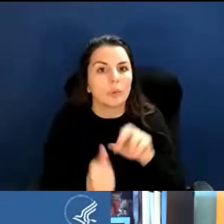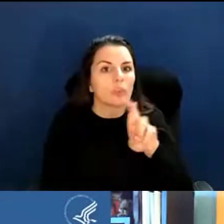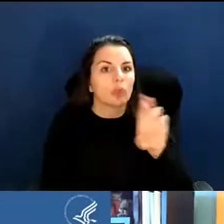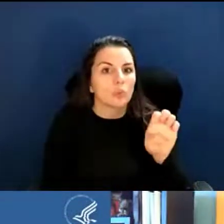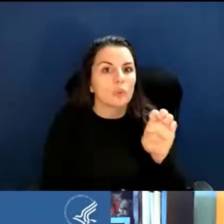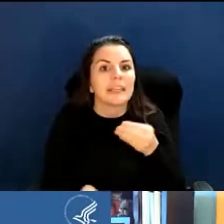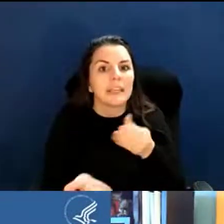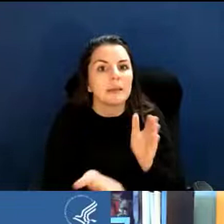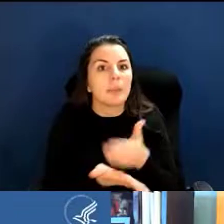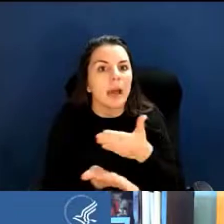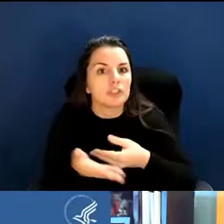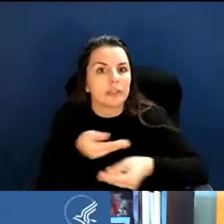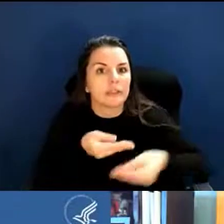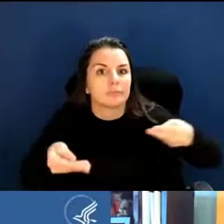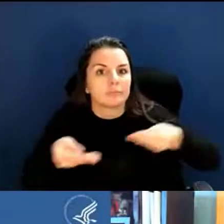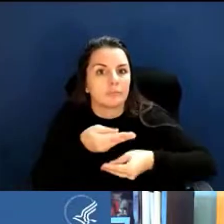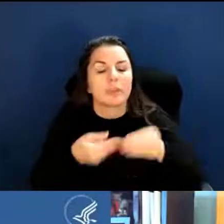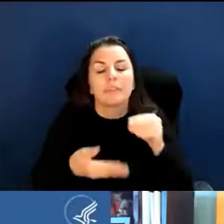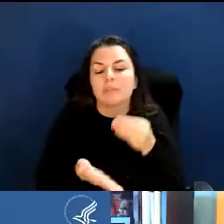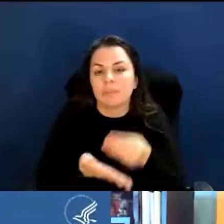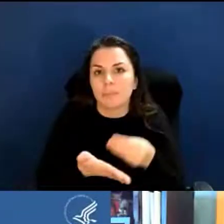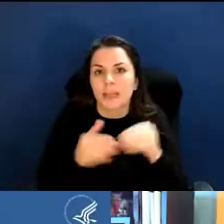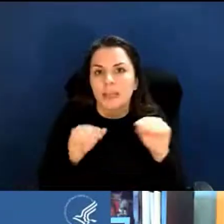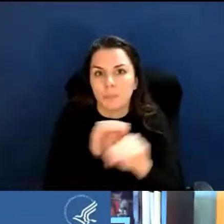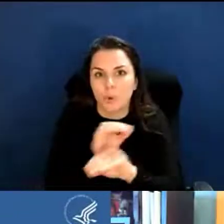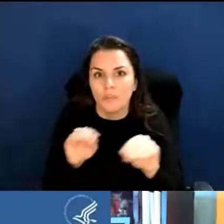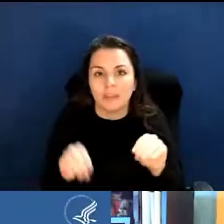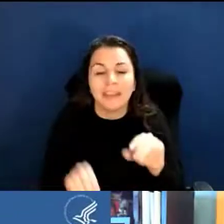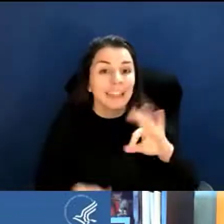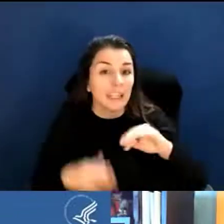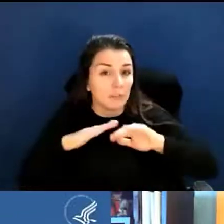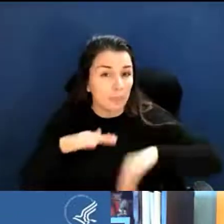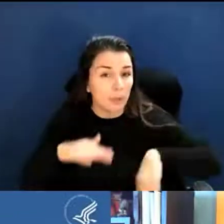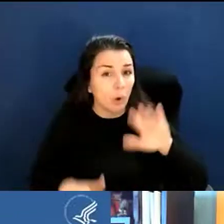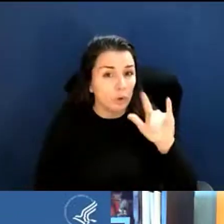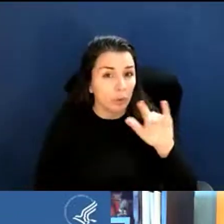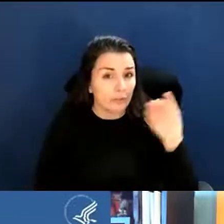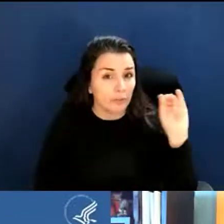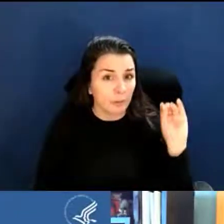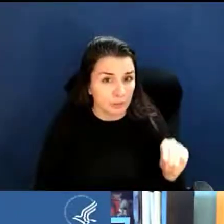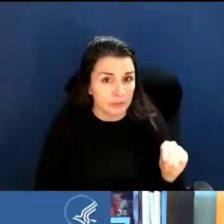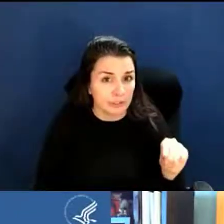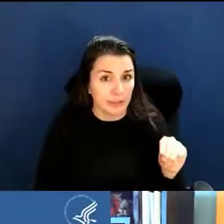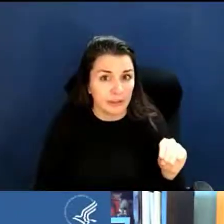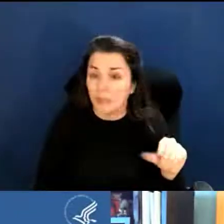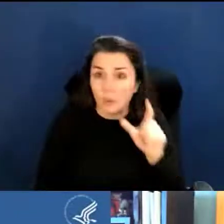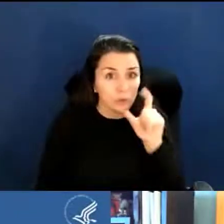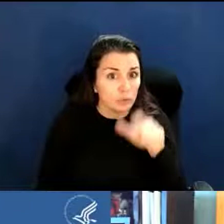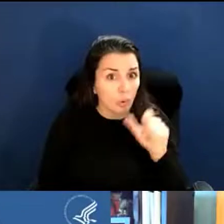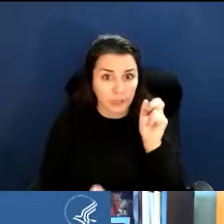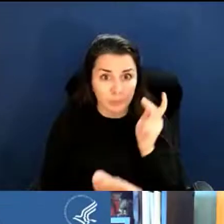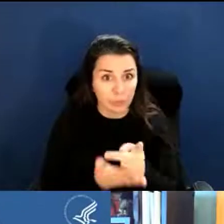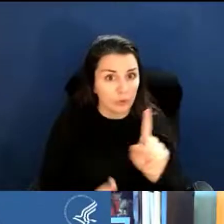It says that if it's less than 25 percent, there's no approval needed, so can you clarify that?